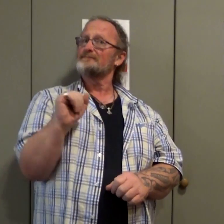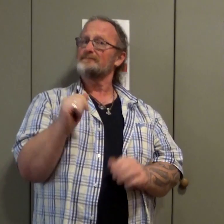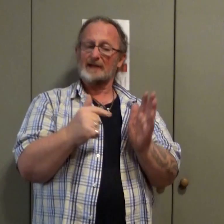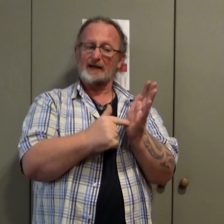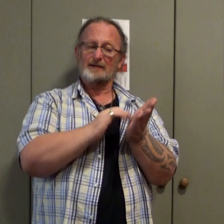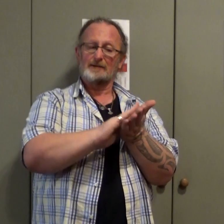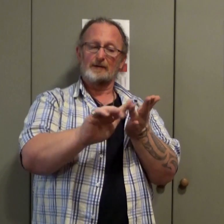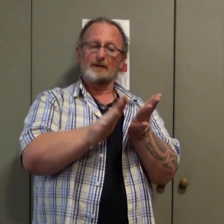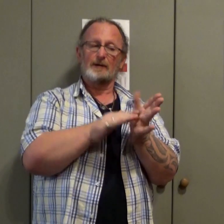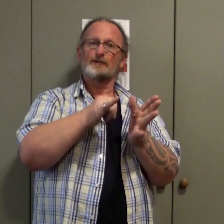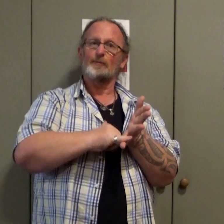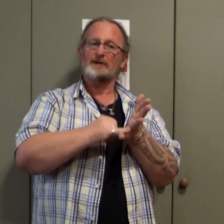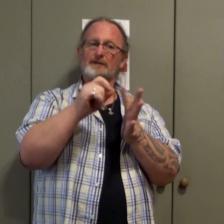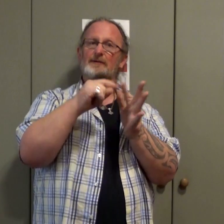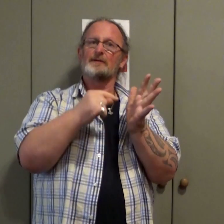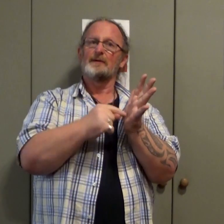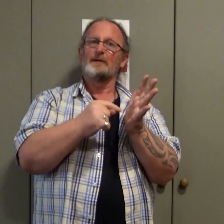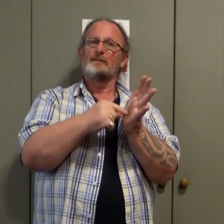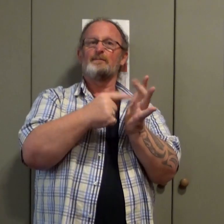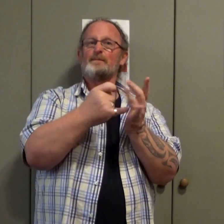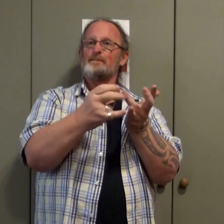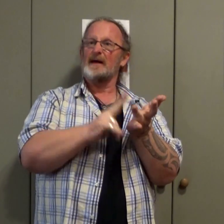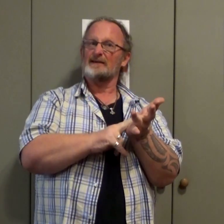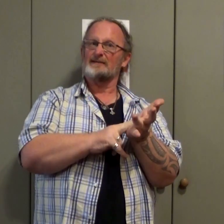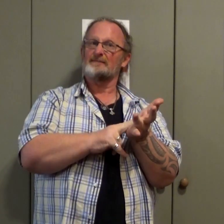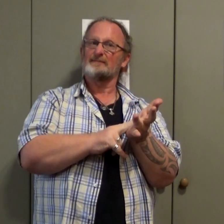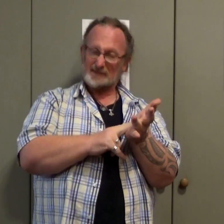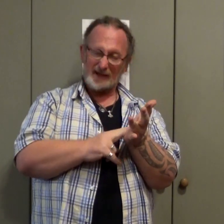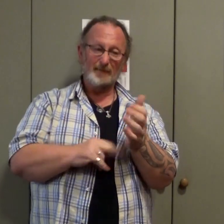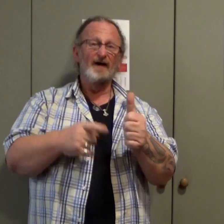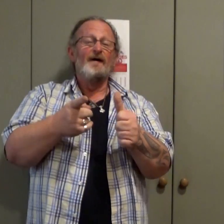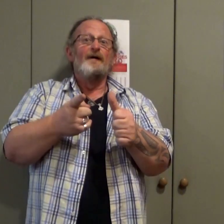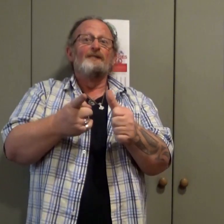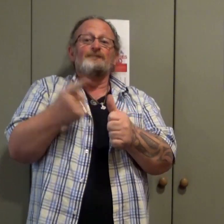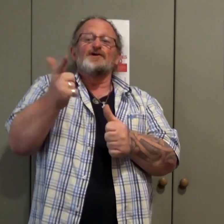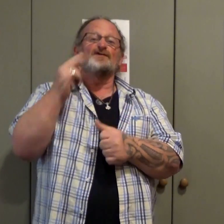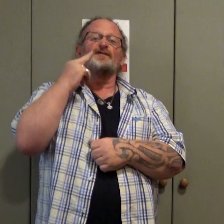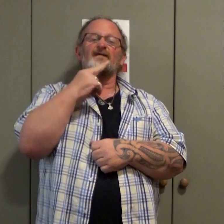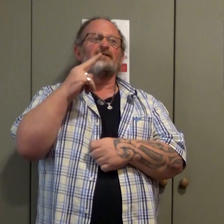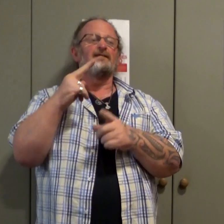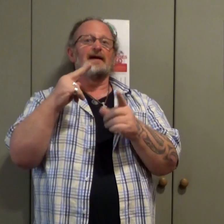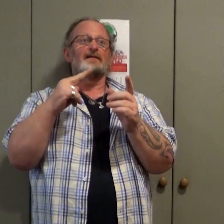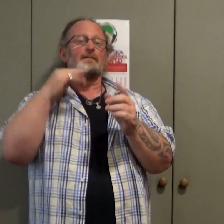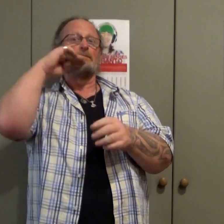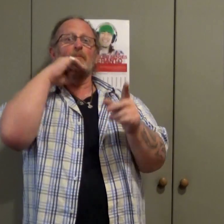the first was Thomas Pattison the first teacher in Melbourne